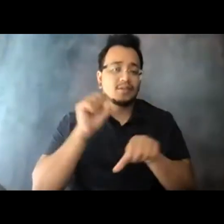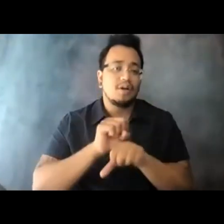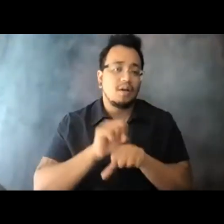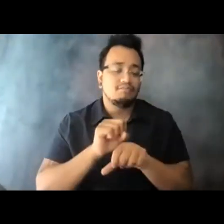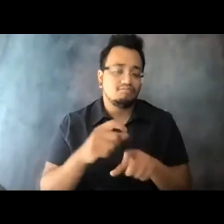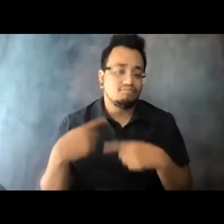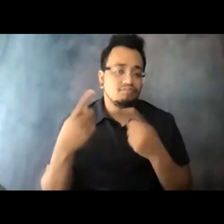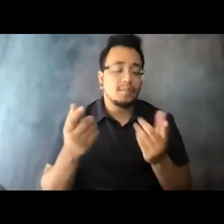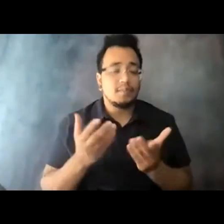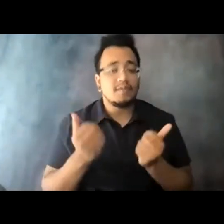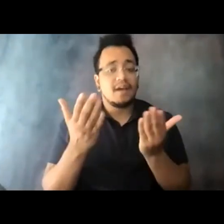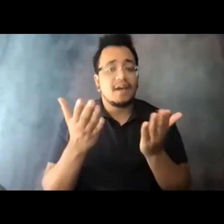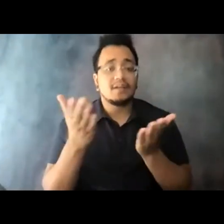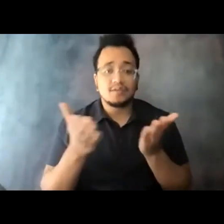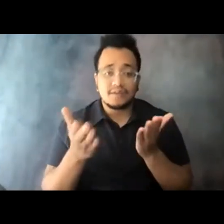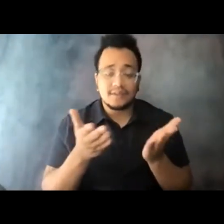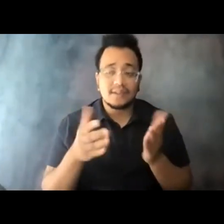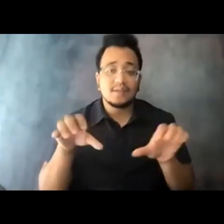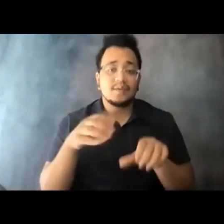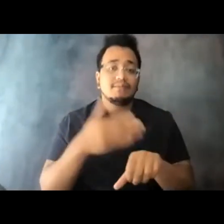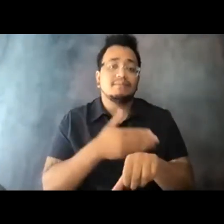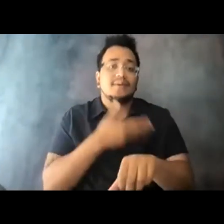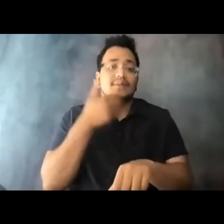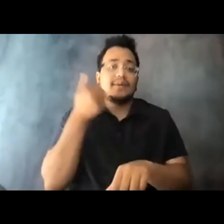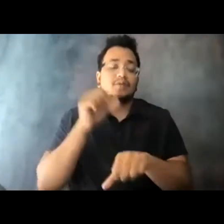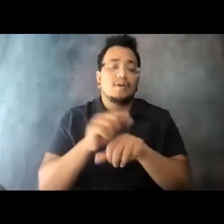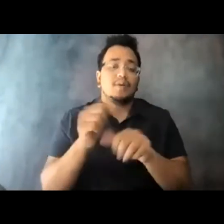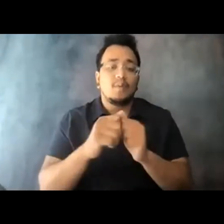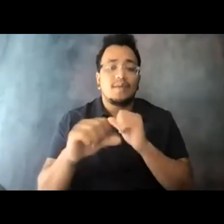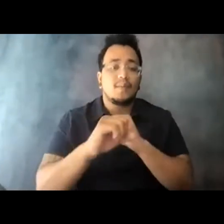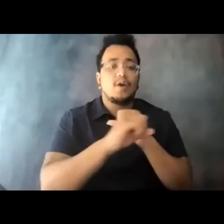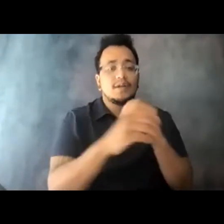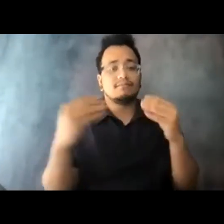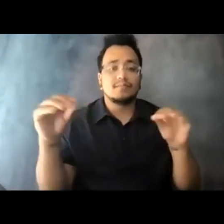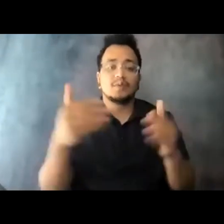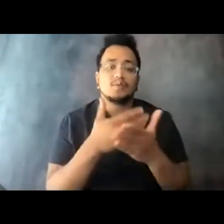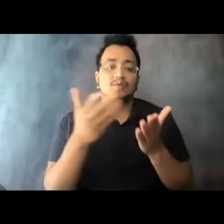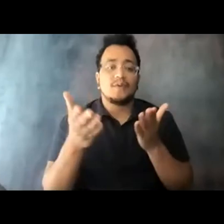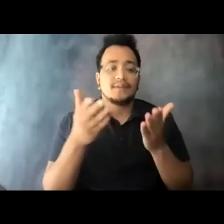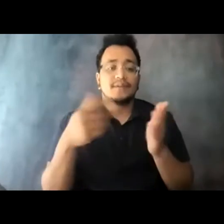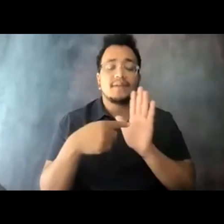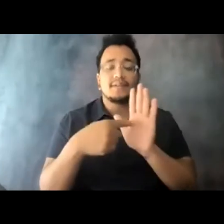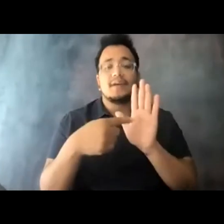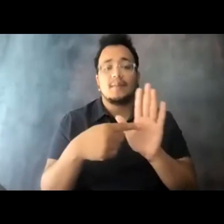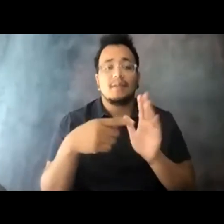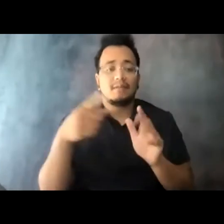15:15:21 They're doing a better and better job in marketing and promoting new services. 15:15:22 We've got examples all over the country.